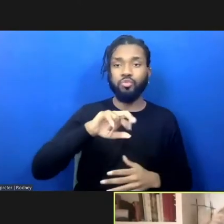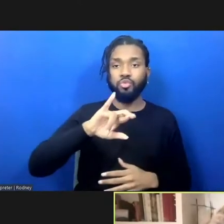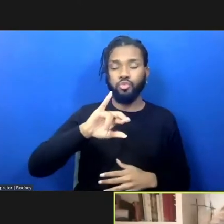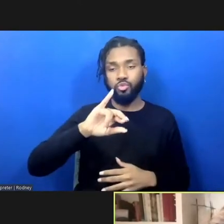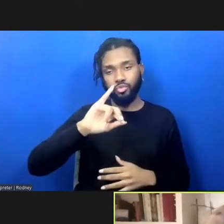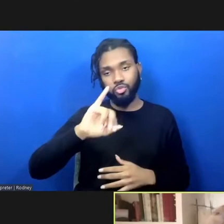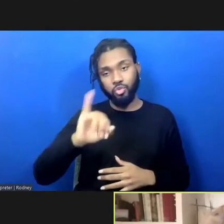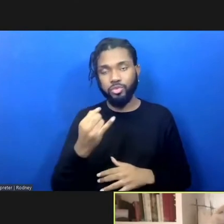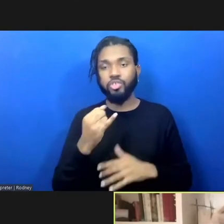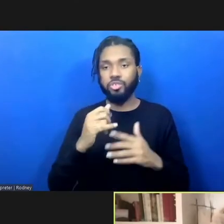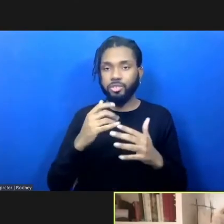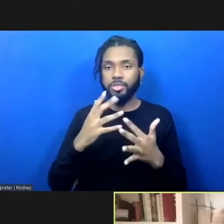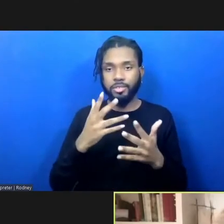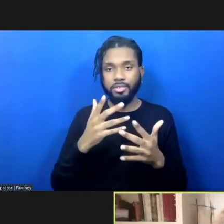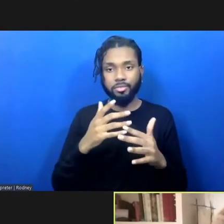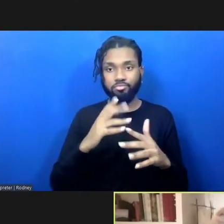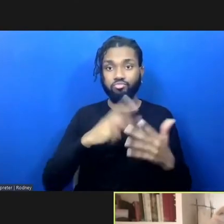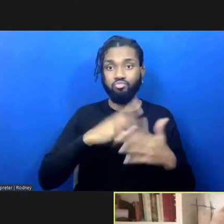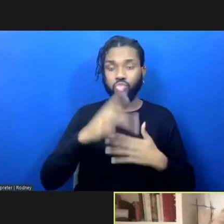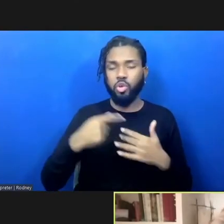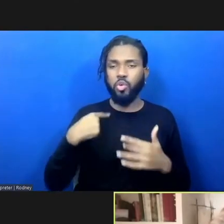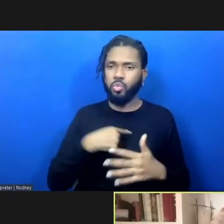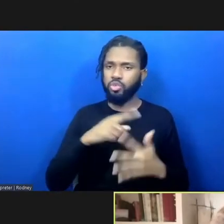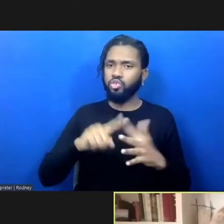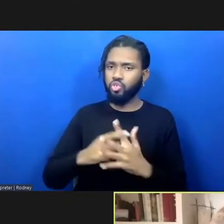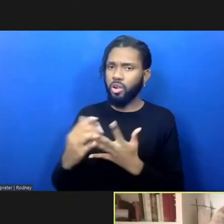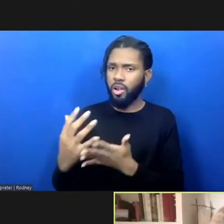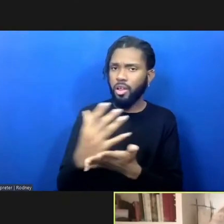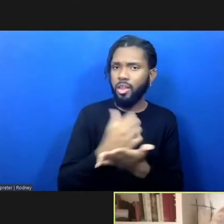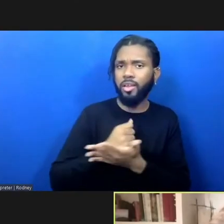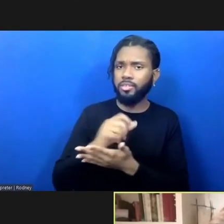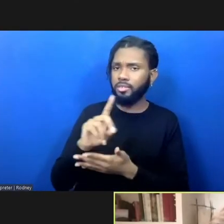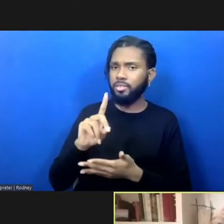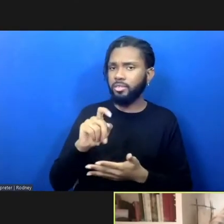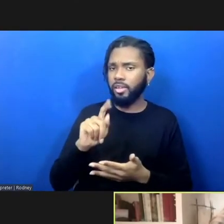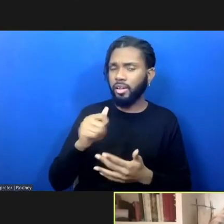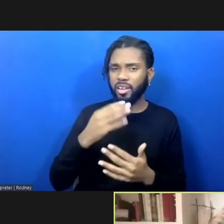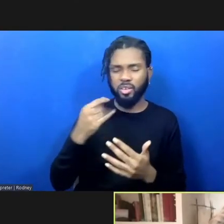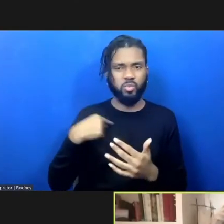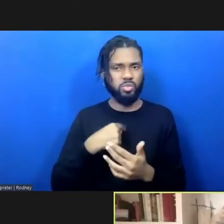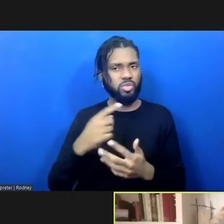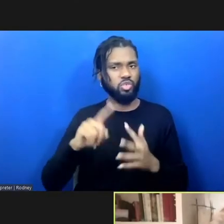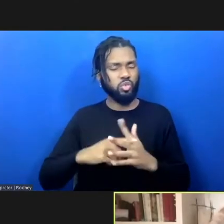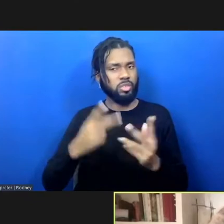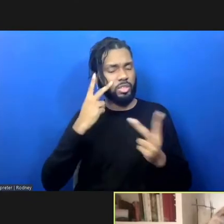collecting data, and we're seeing varied results of shaming the criminal legal